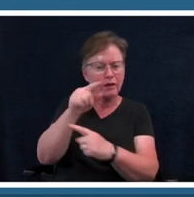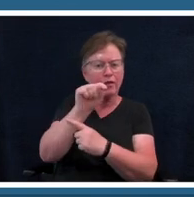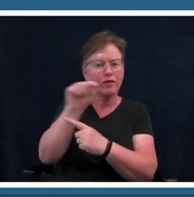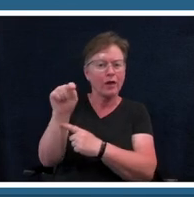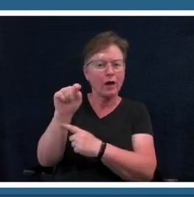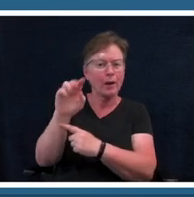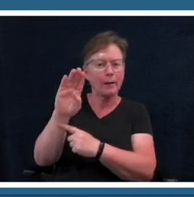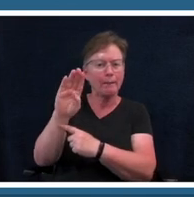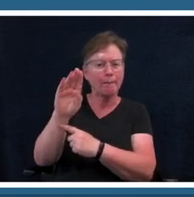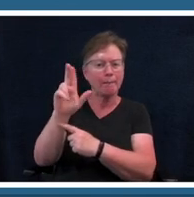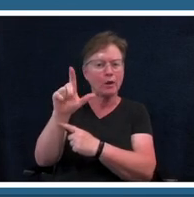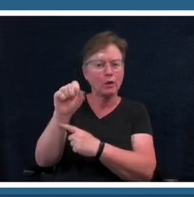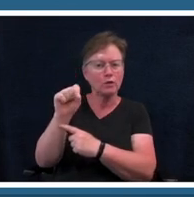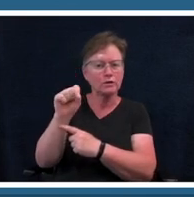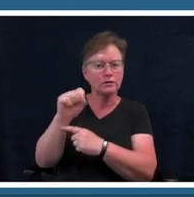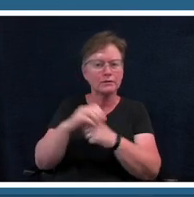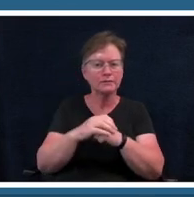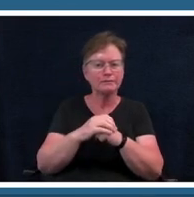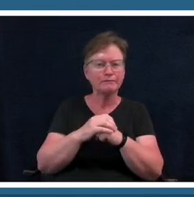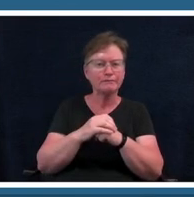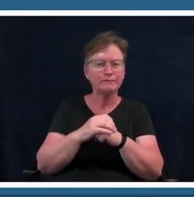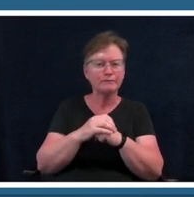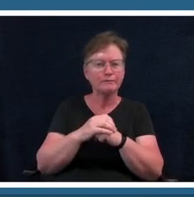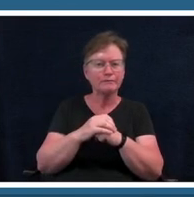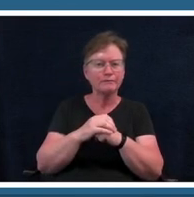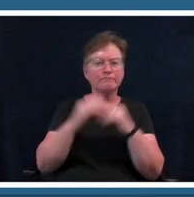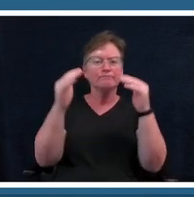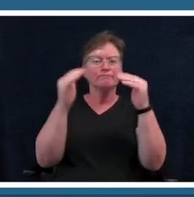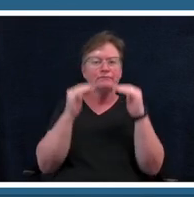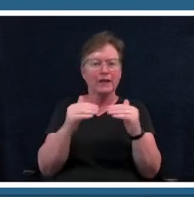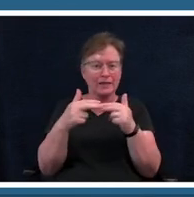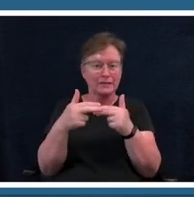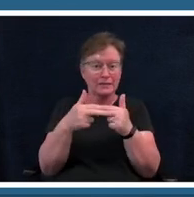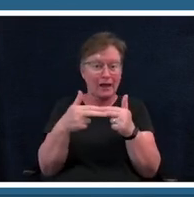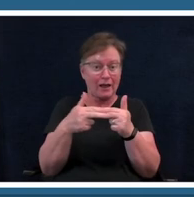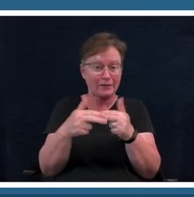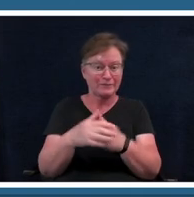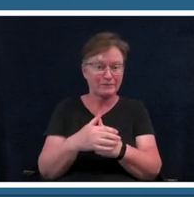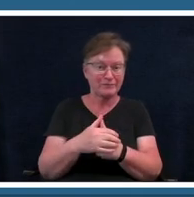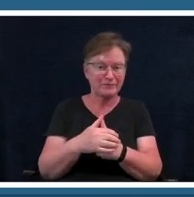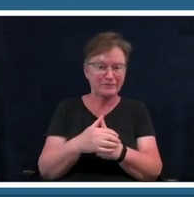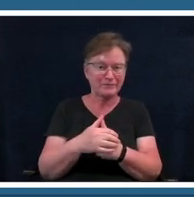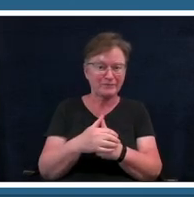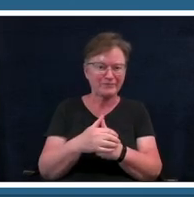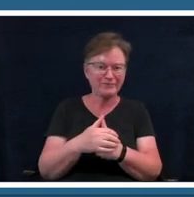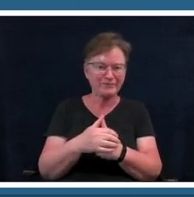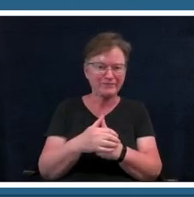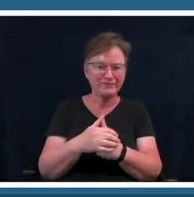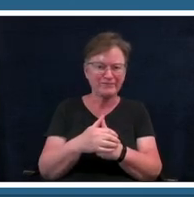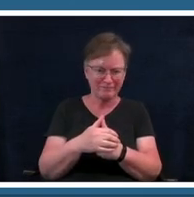all right let's move to the next slide